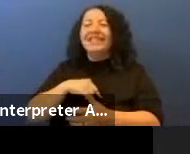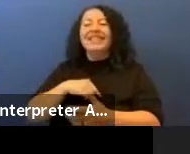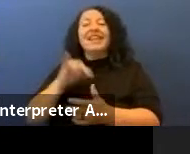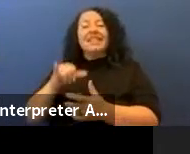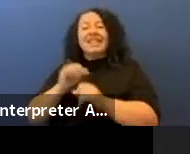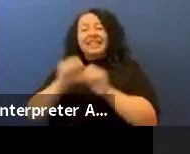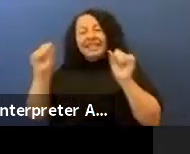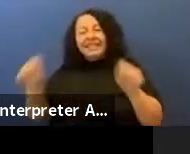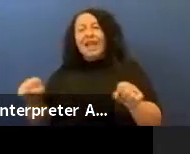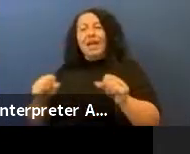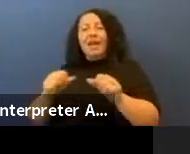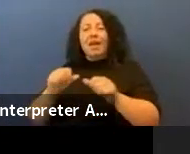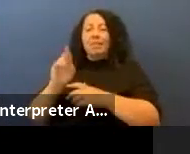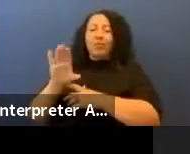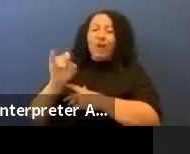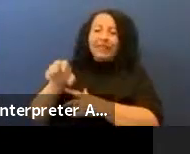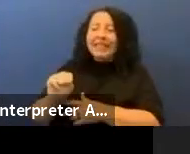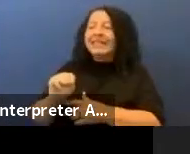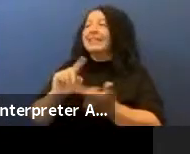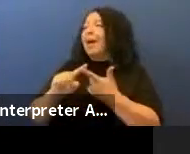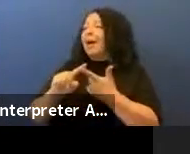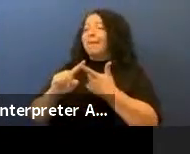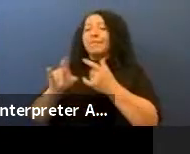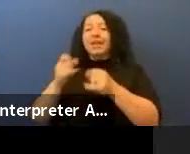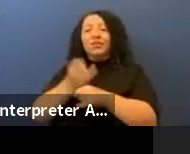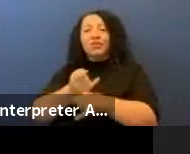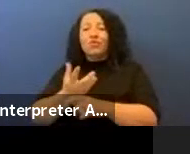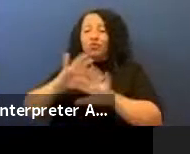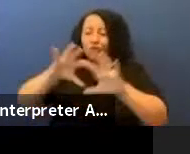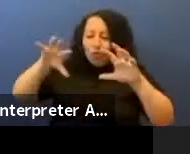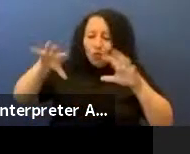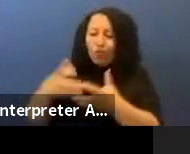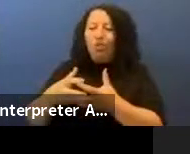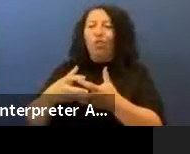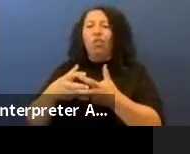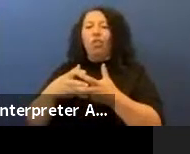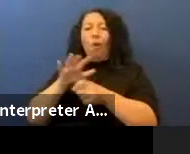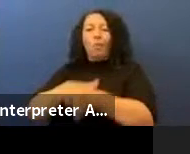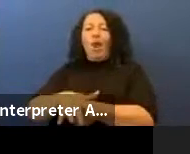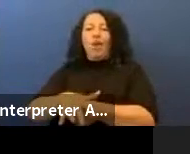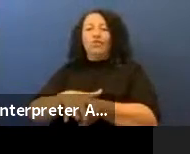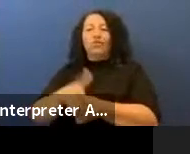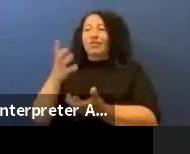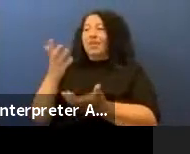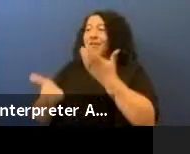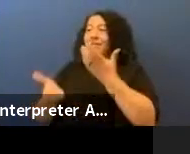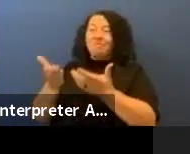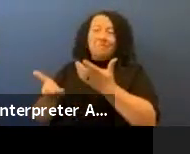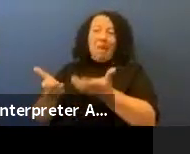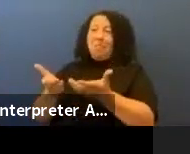cultural oppression, it might take different guises now and most of it might come from the economic factors and kind of